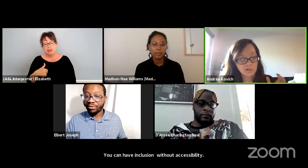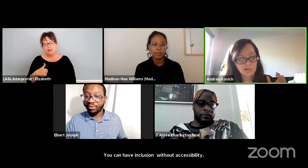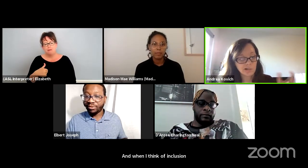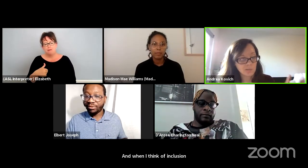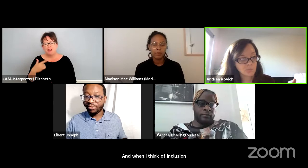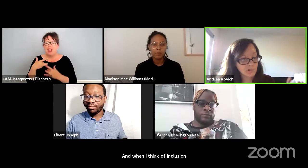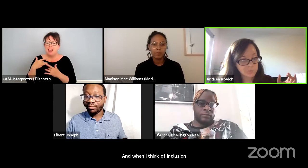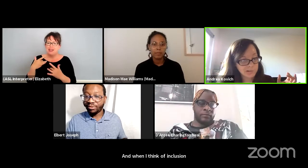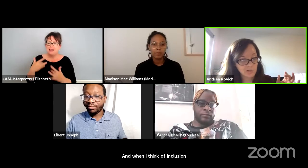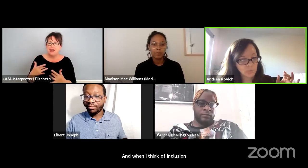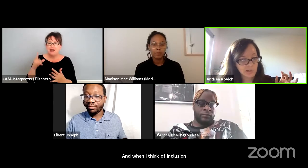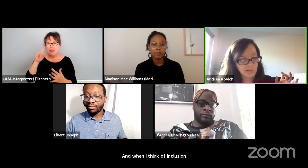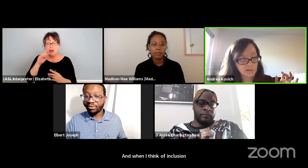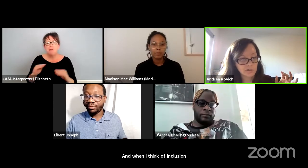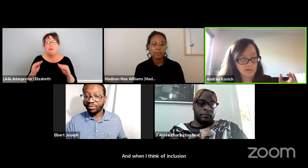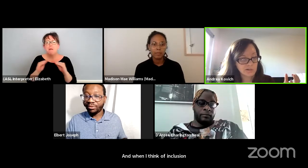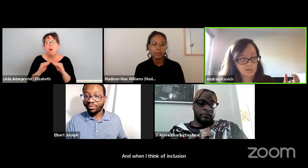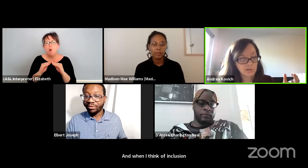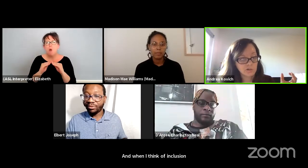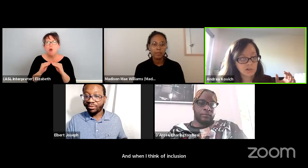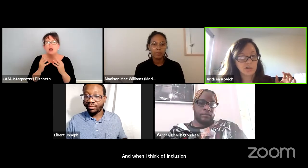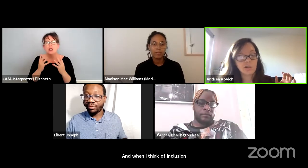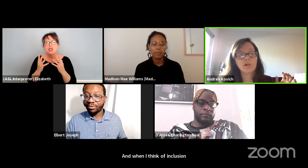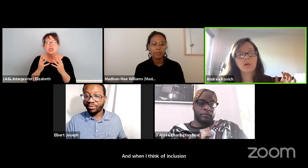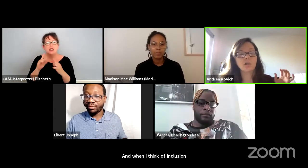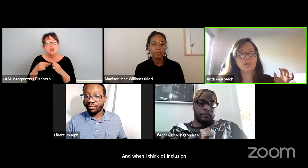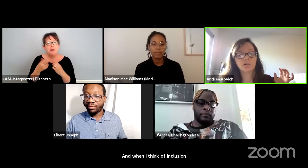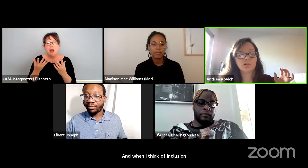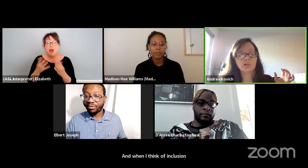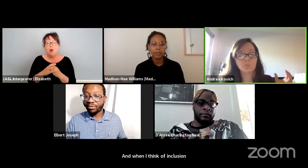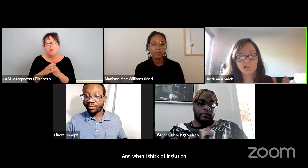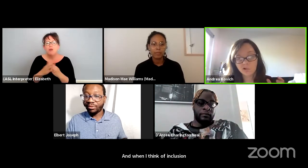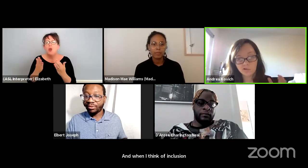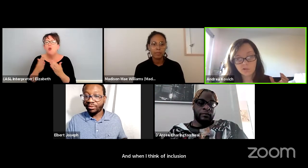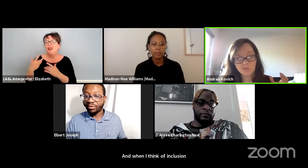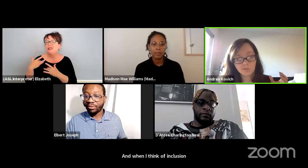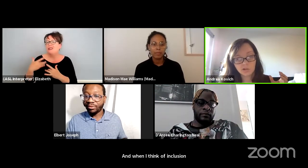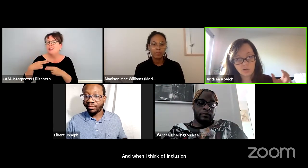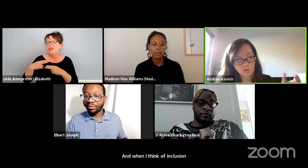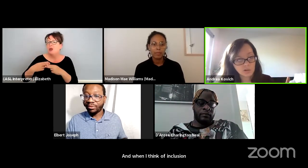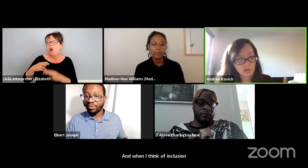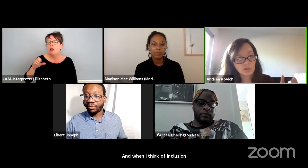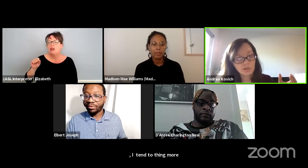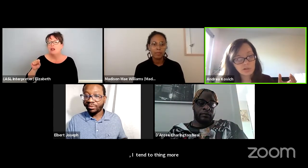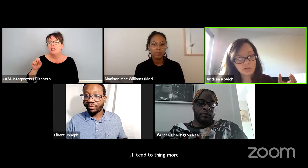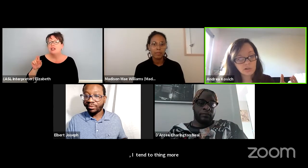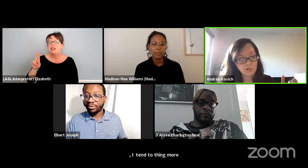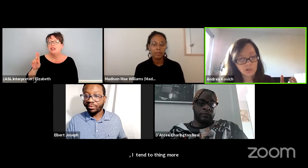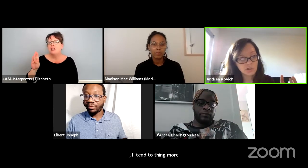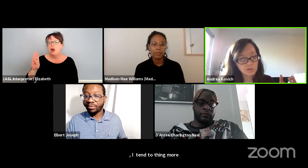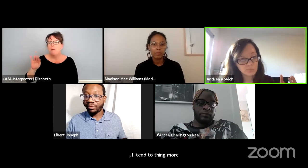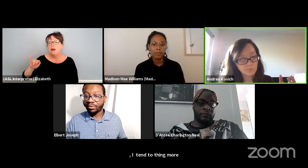tend to think more about what is usually called subjective social inclusion.